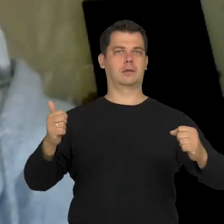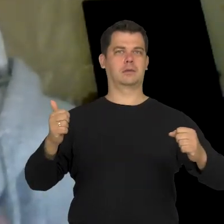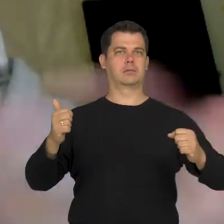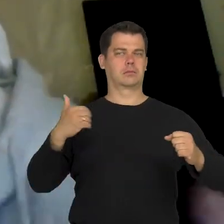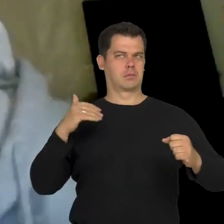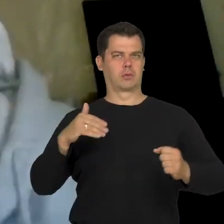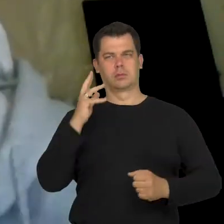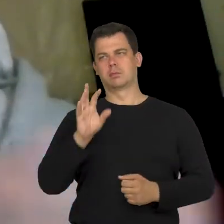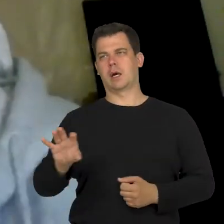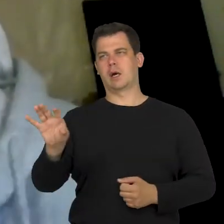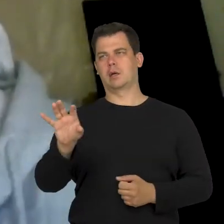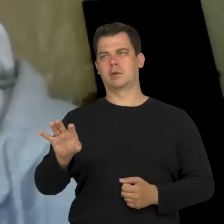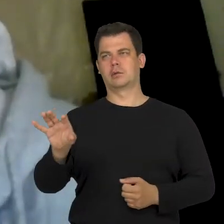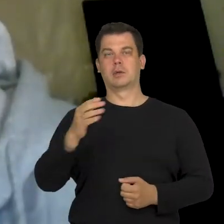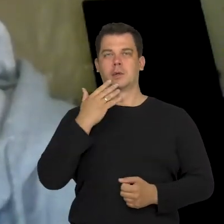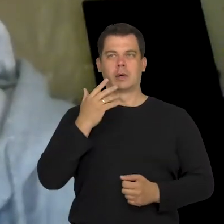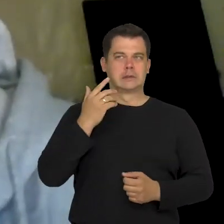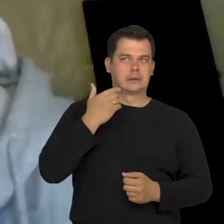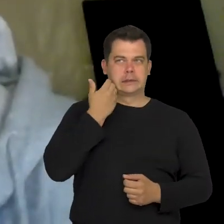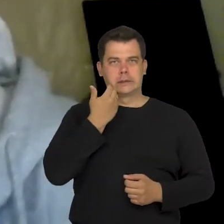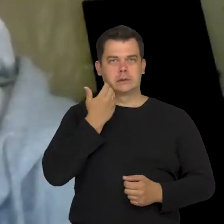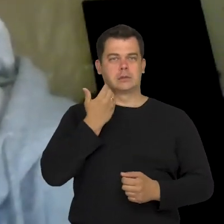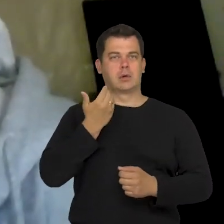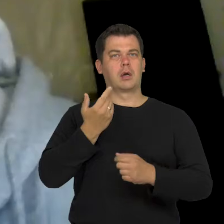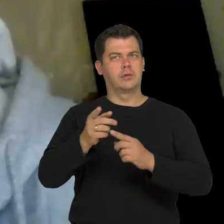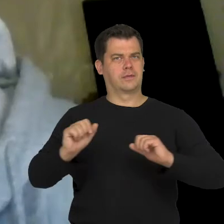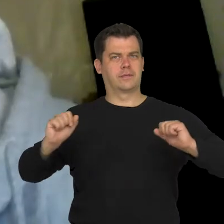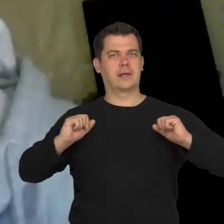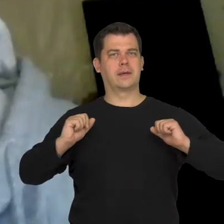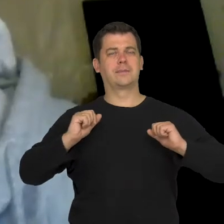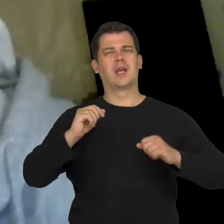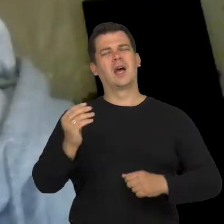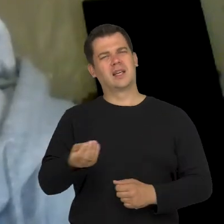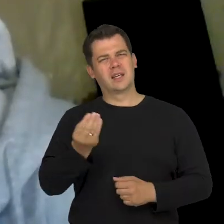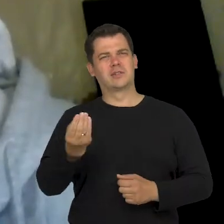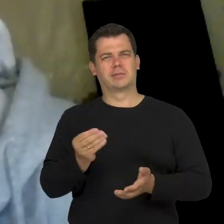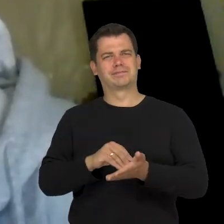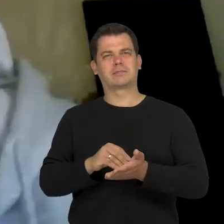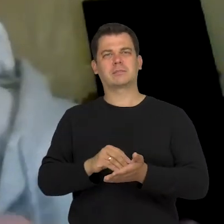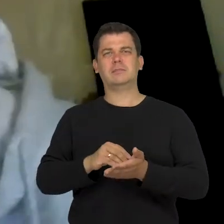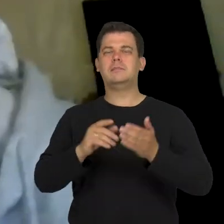This gives one a nice form of reflection. But, we could also say